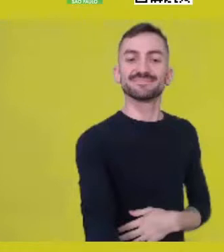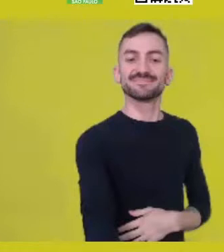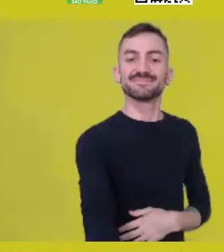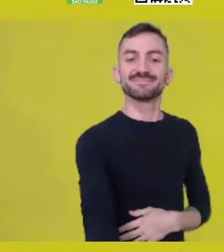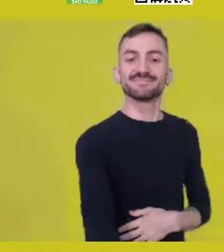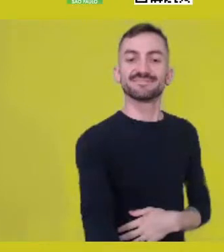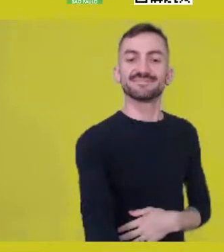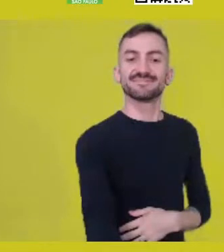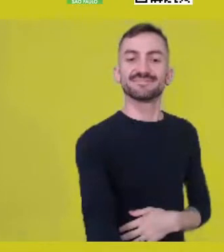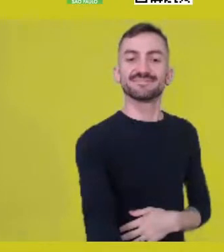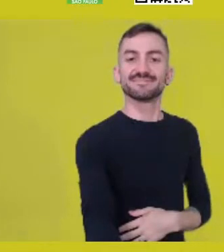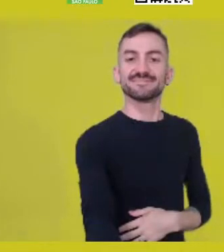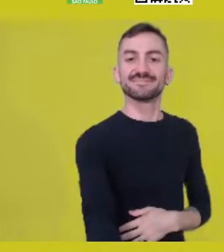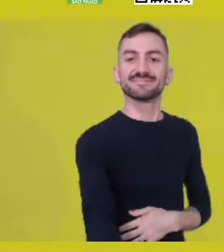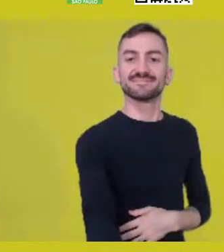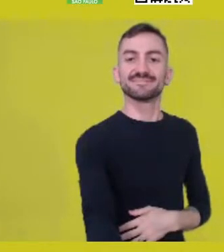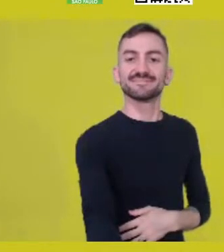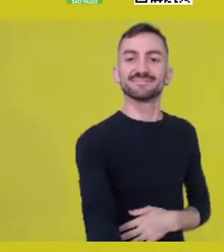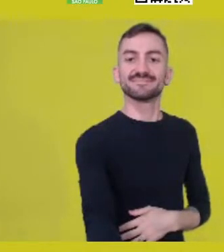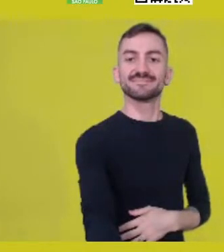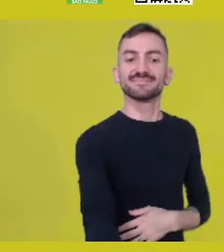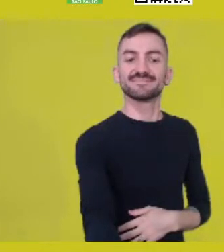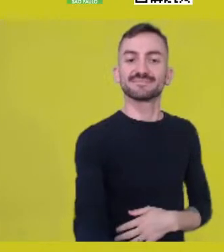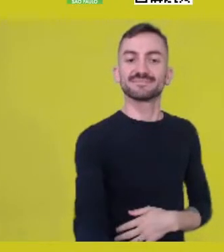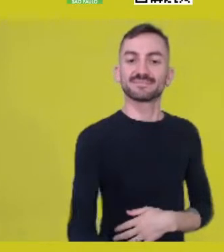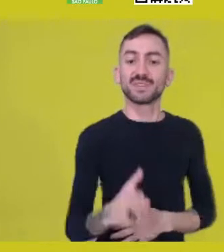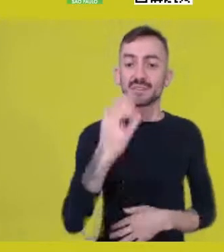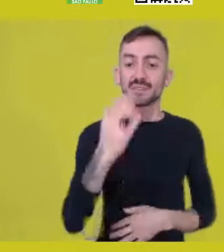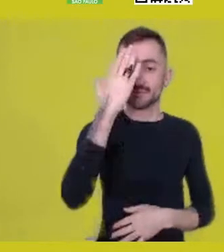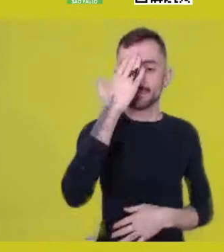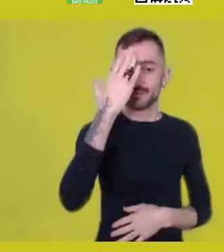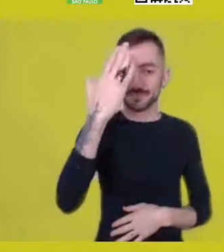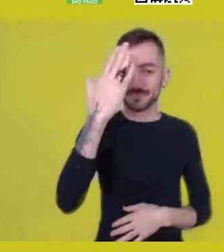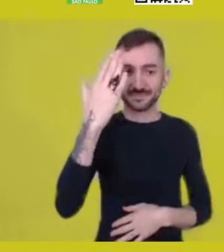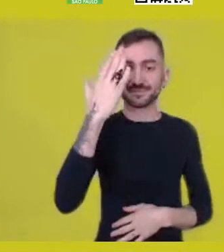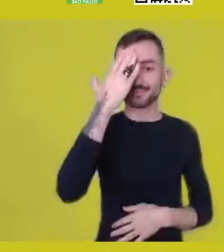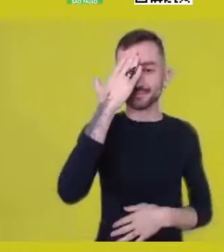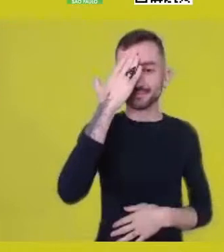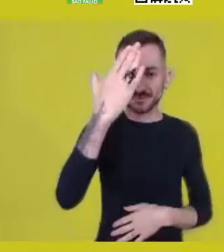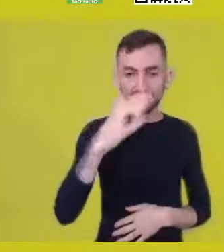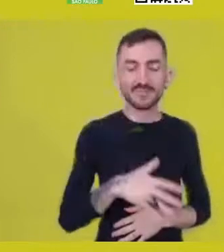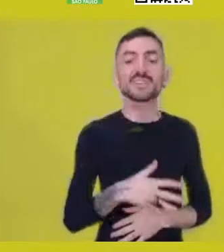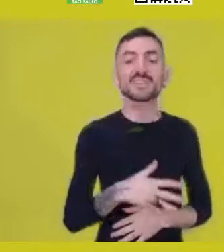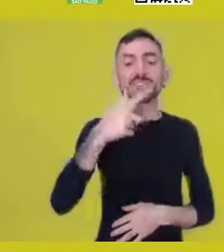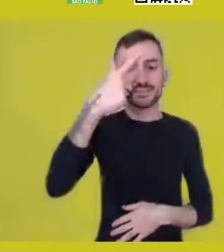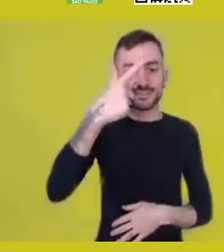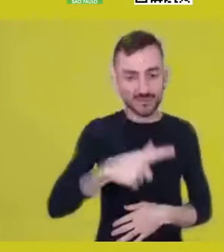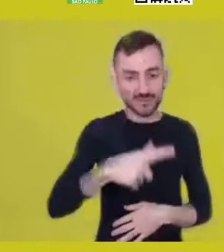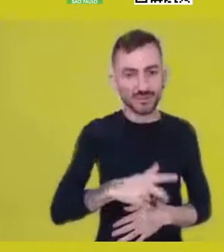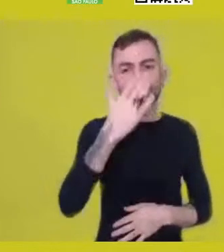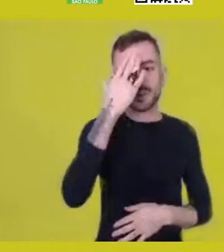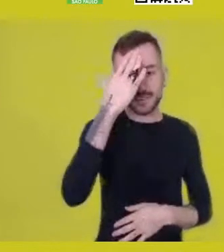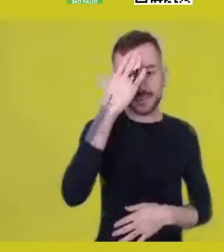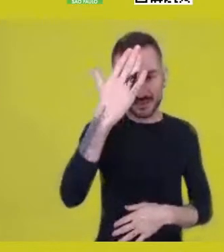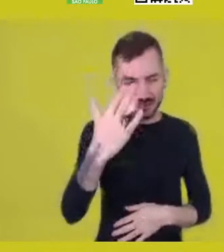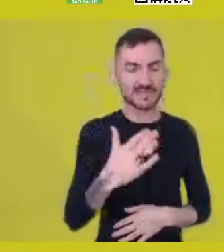Thank you very much, I’d like to thank once again Katiúscia, Tiganá,